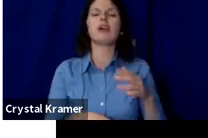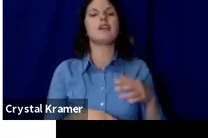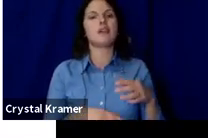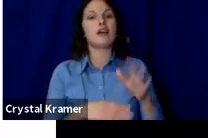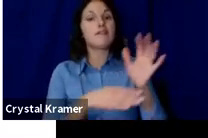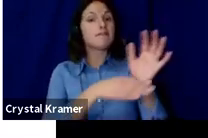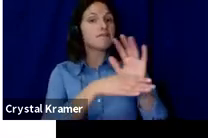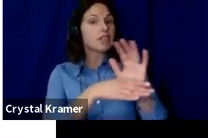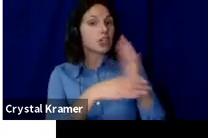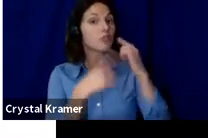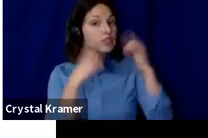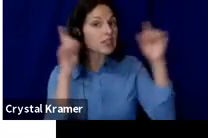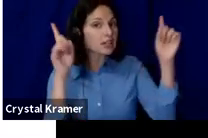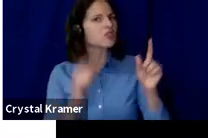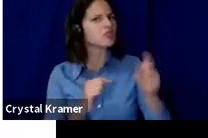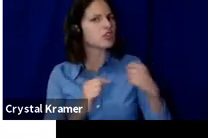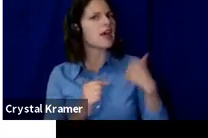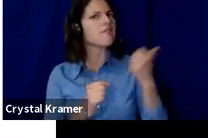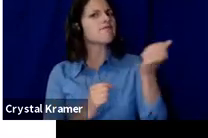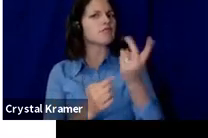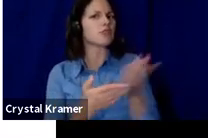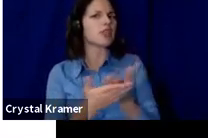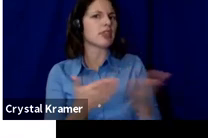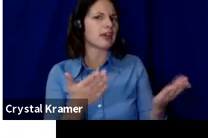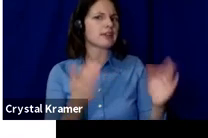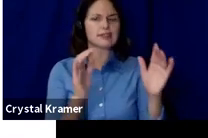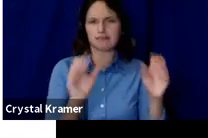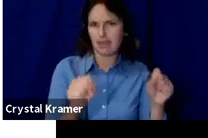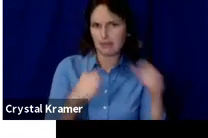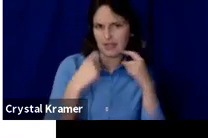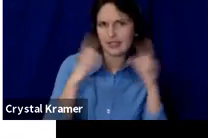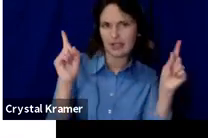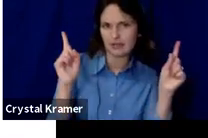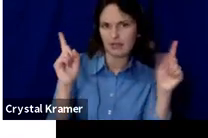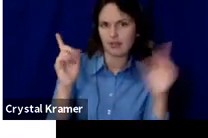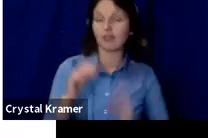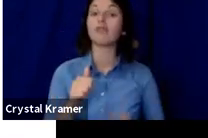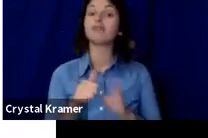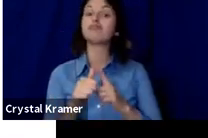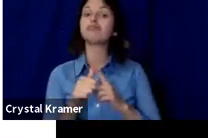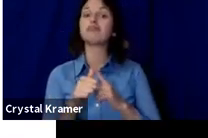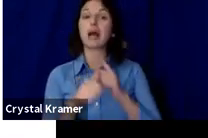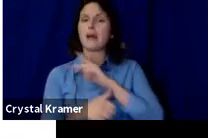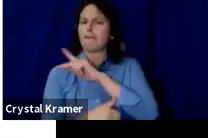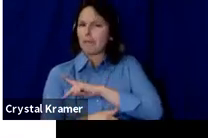campaign. The first is to keep it personal.